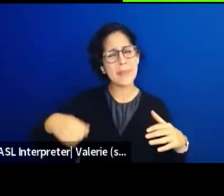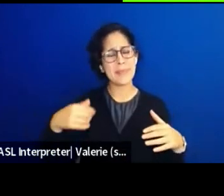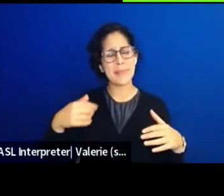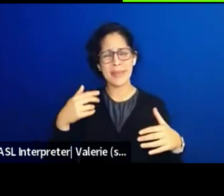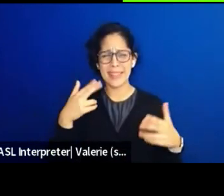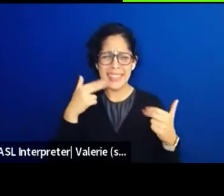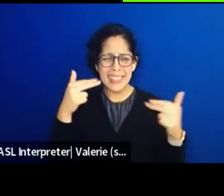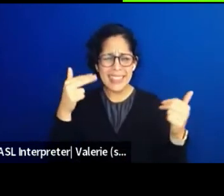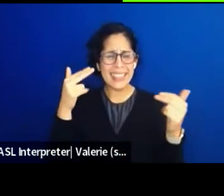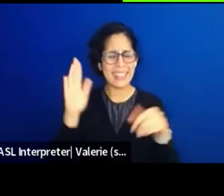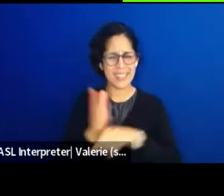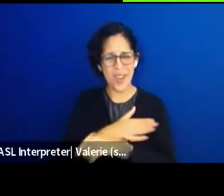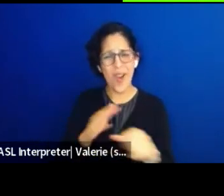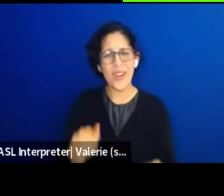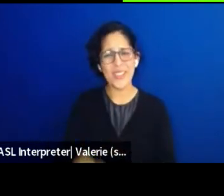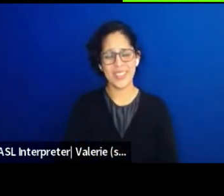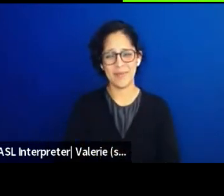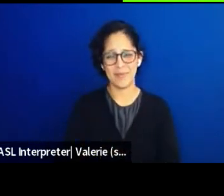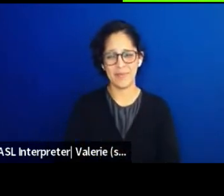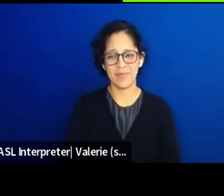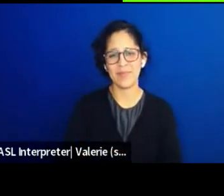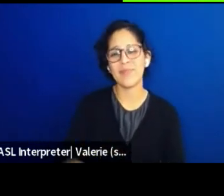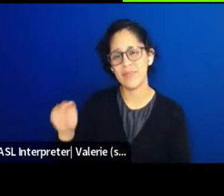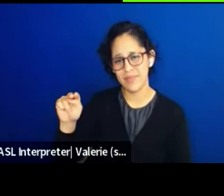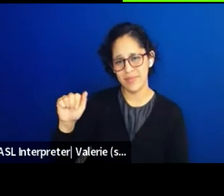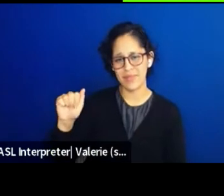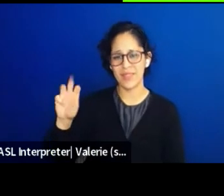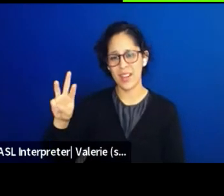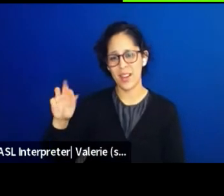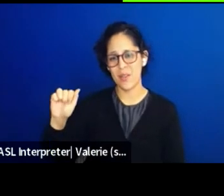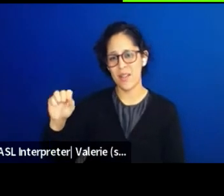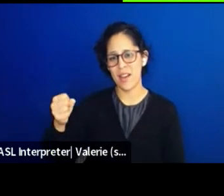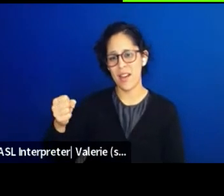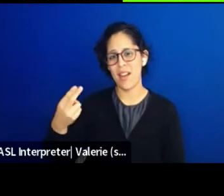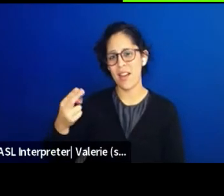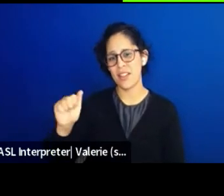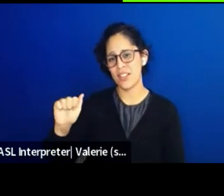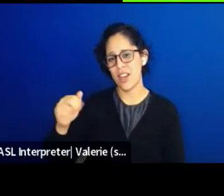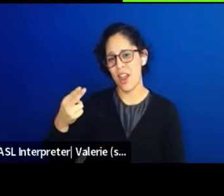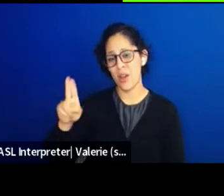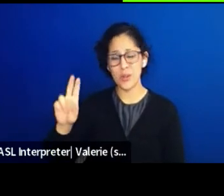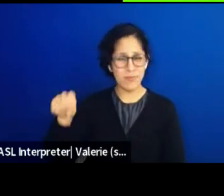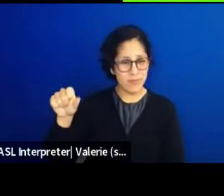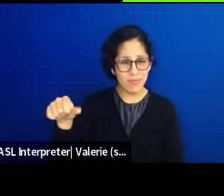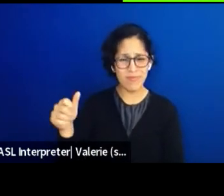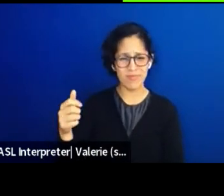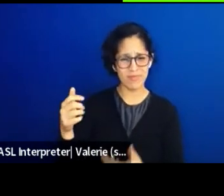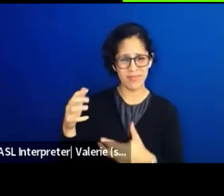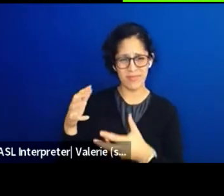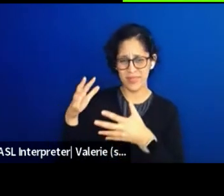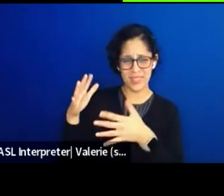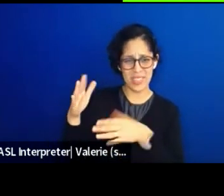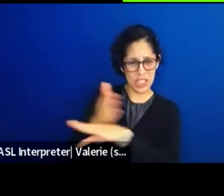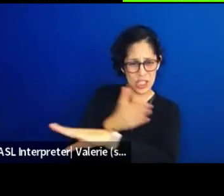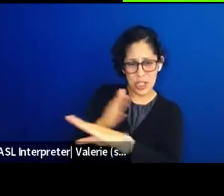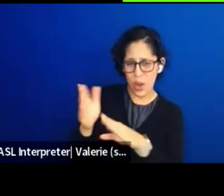Yes and we need to remember our traditional songs. And we are now at this point, I just wanna talk a little bit about.